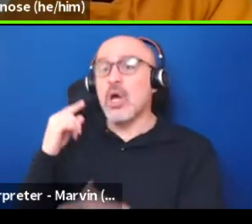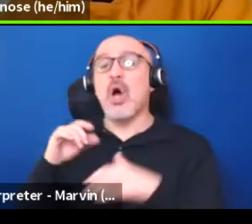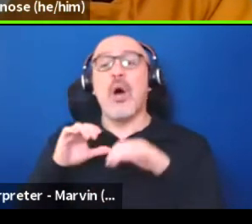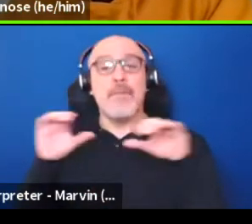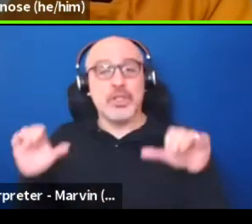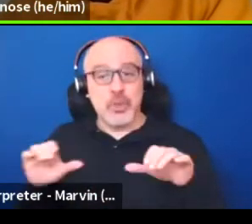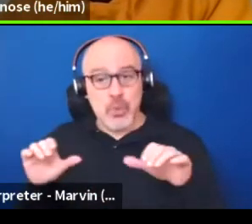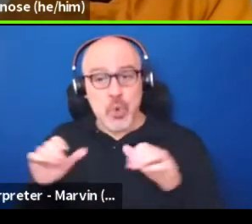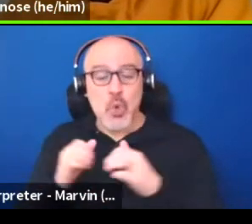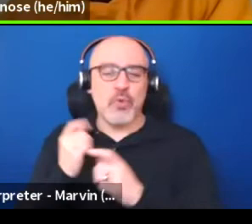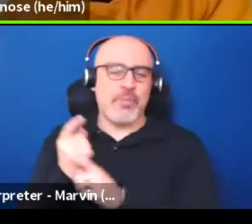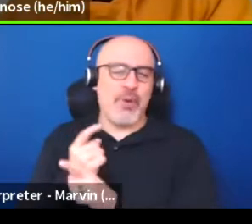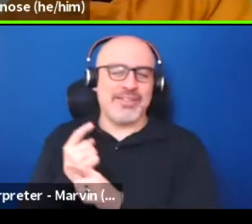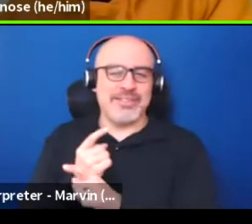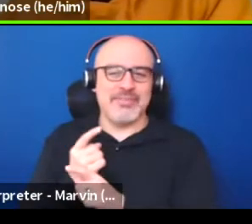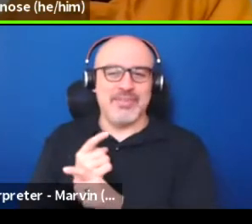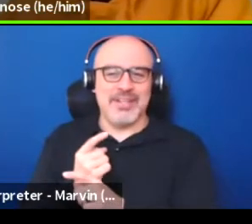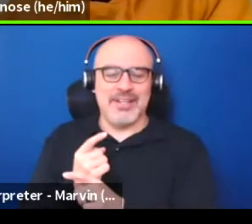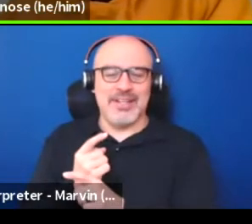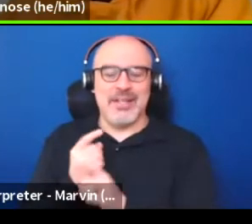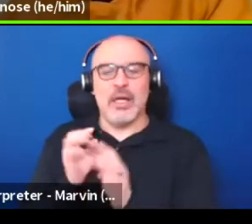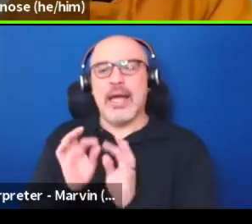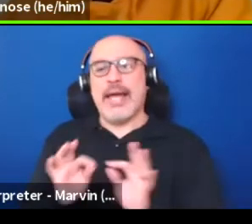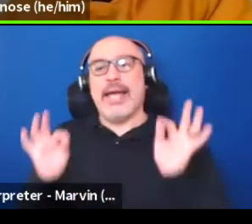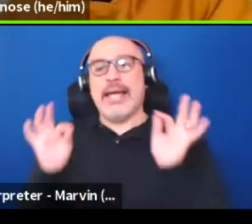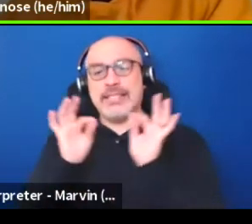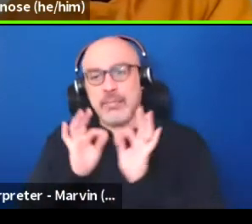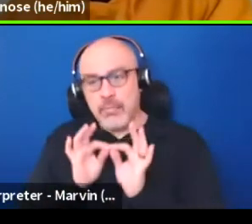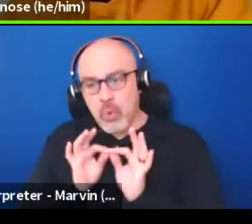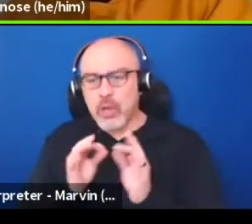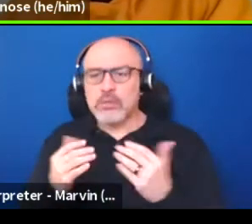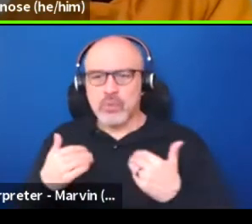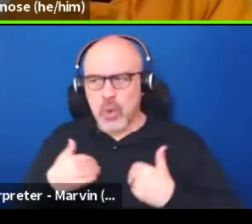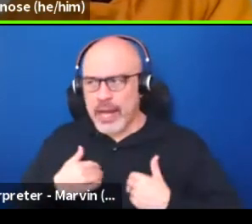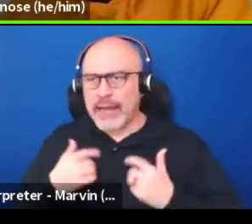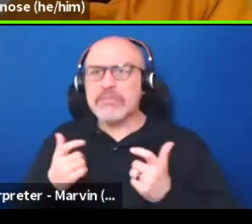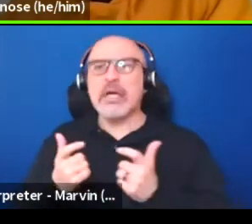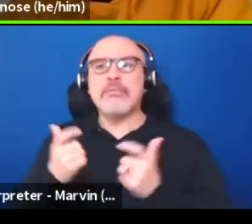And that I think it's important to really have big dreams, have a vision.